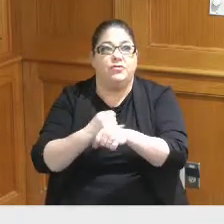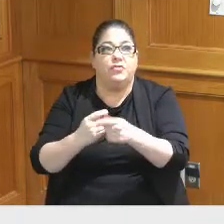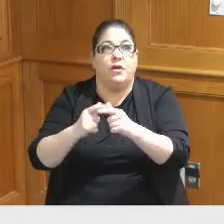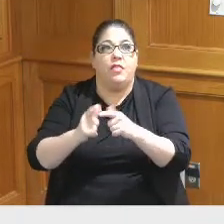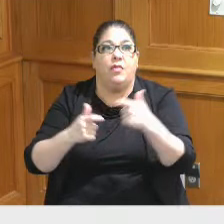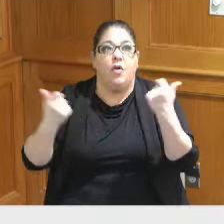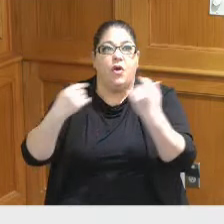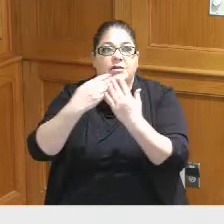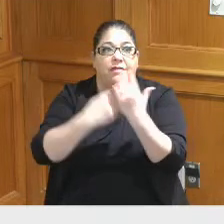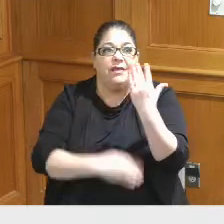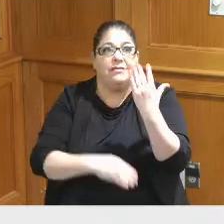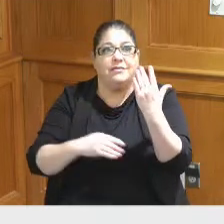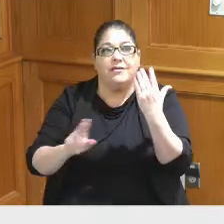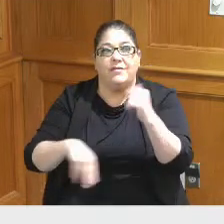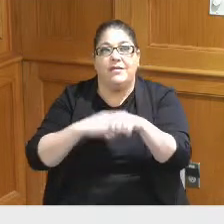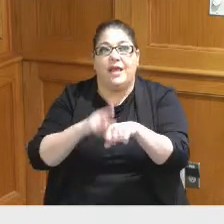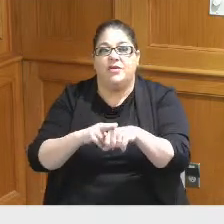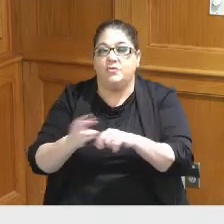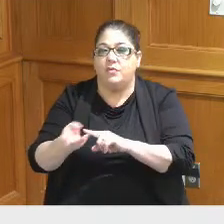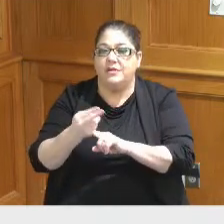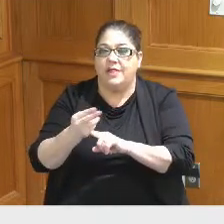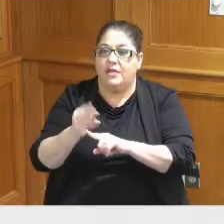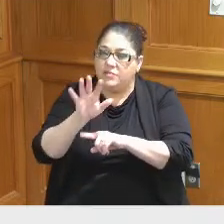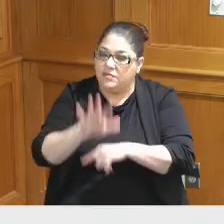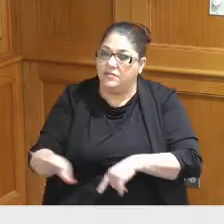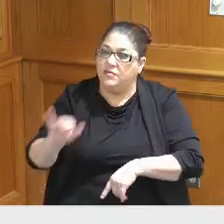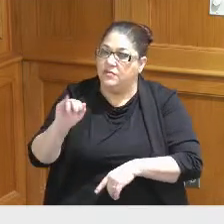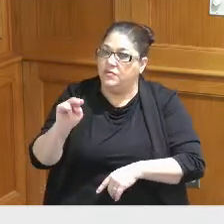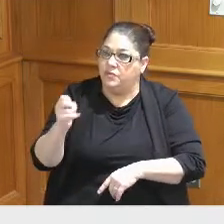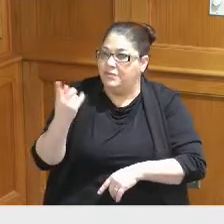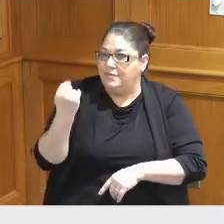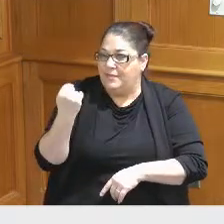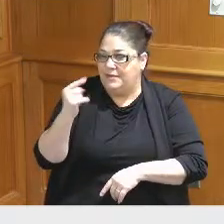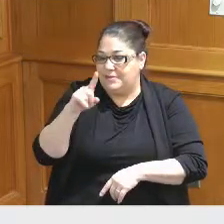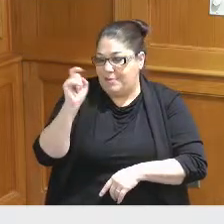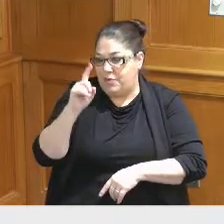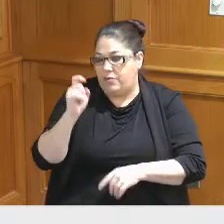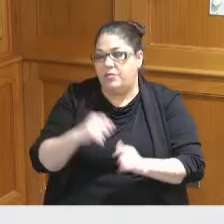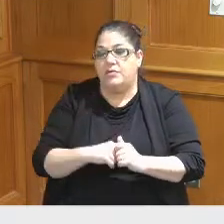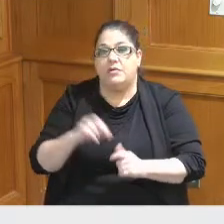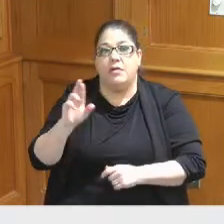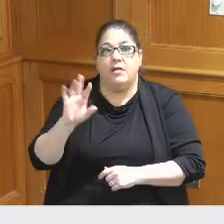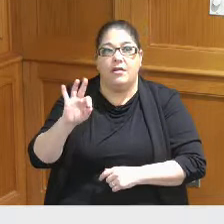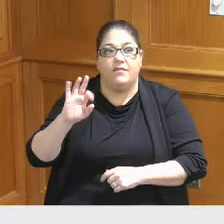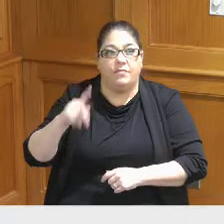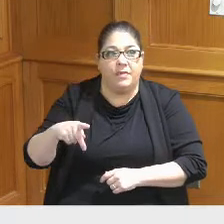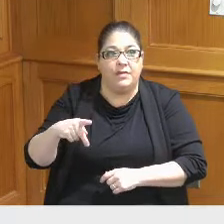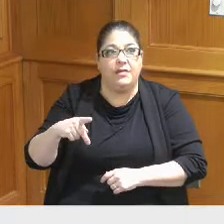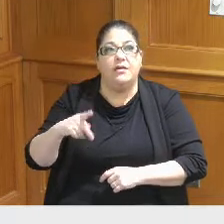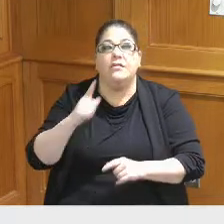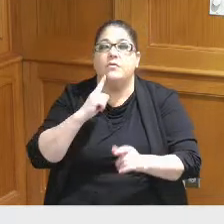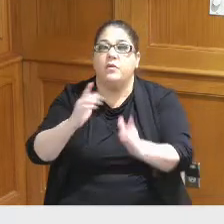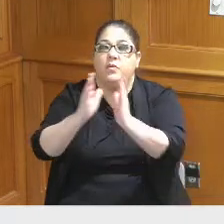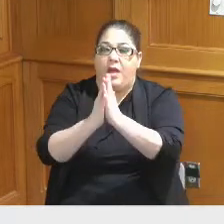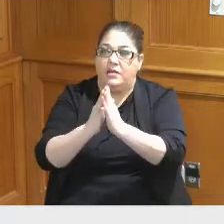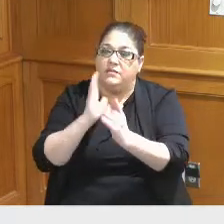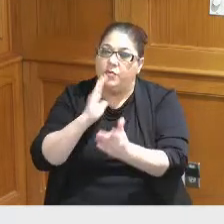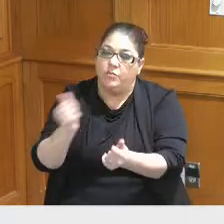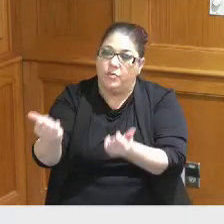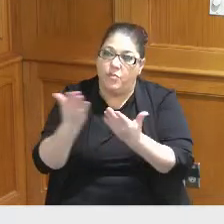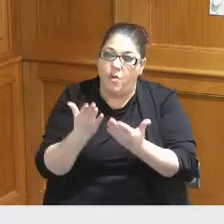developers back in June issued an RFP to four selected finalists back in August there were